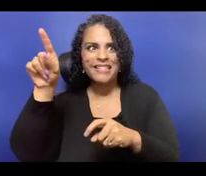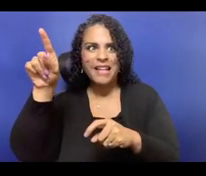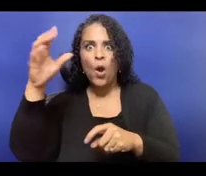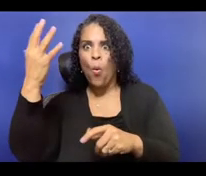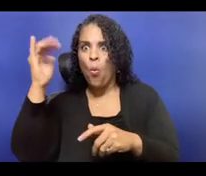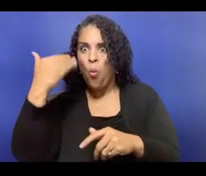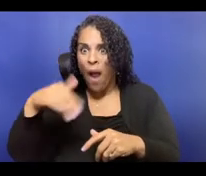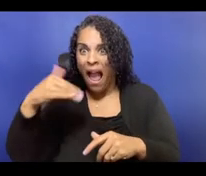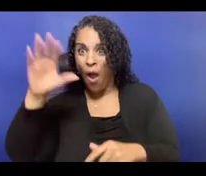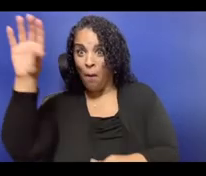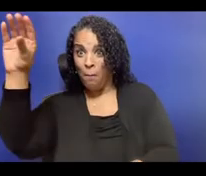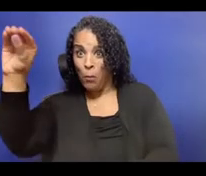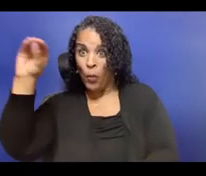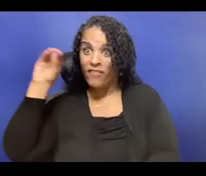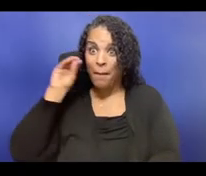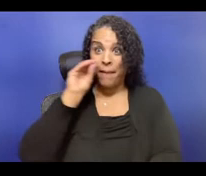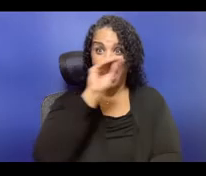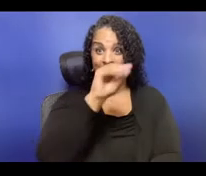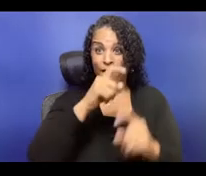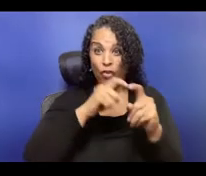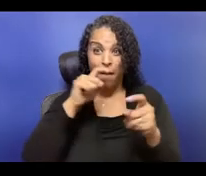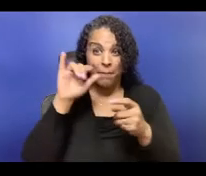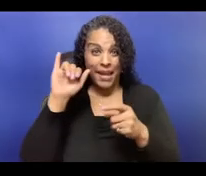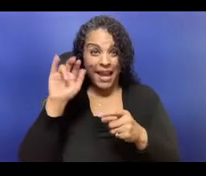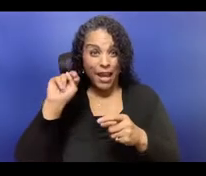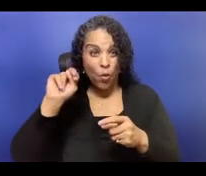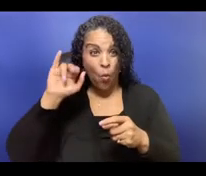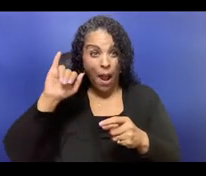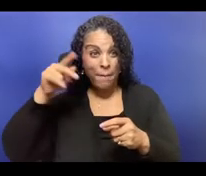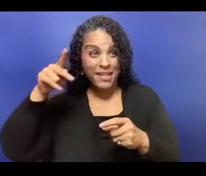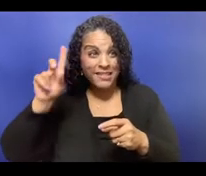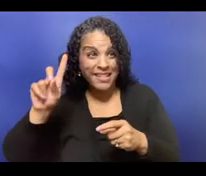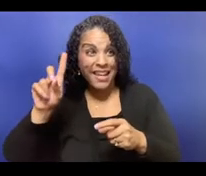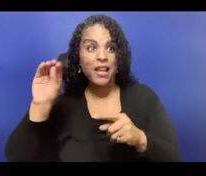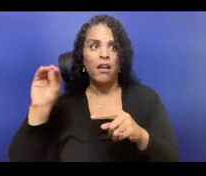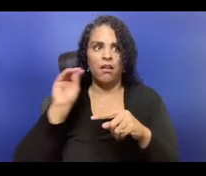your budget is not, your budget follows the needs of your project and your project only.